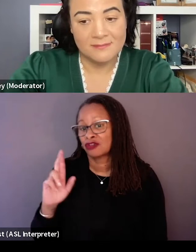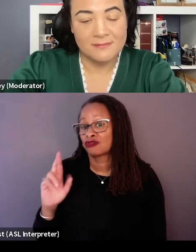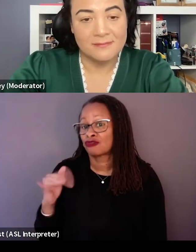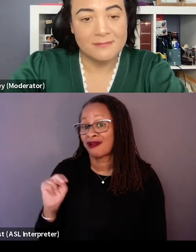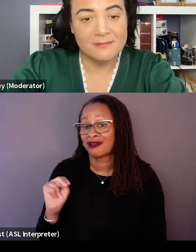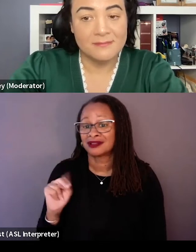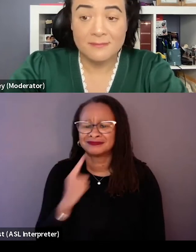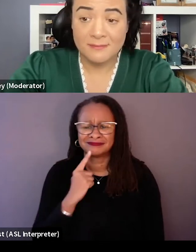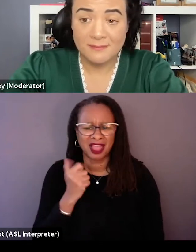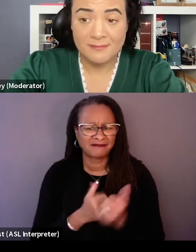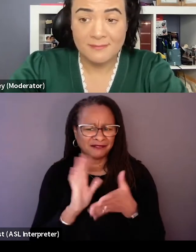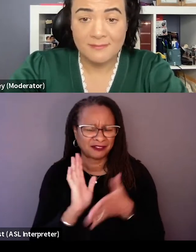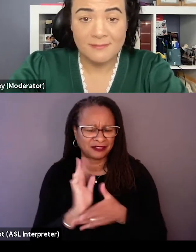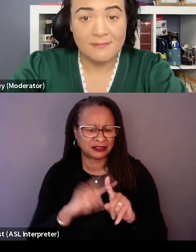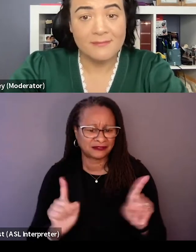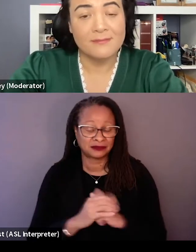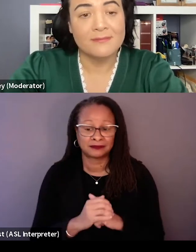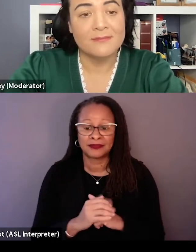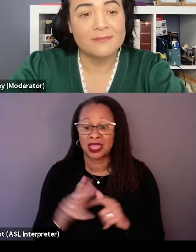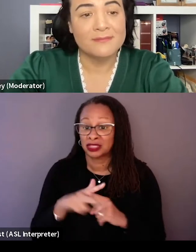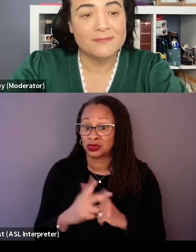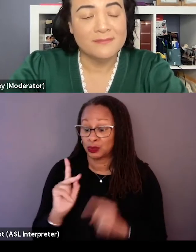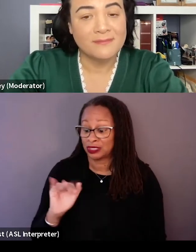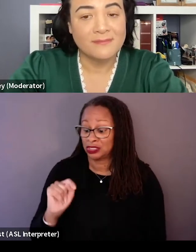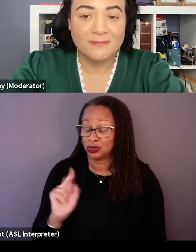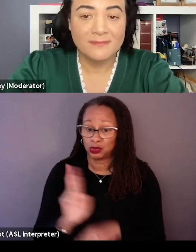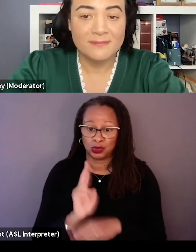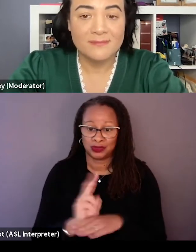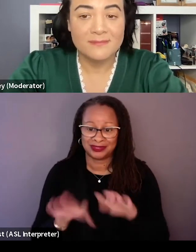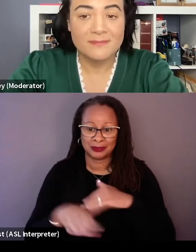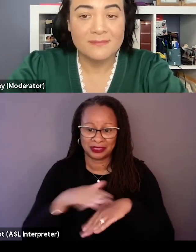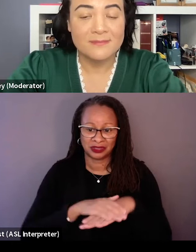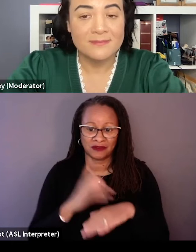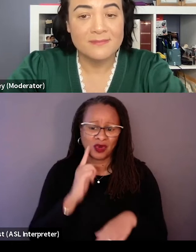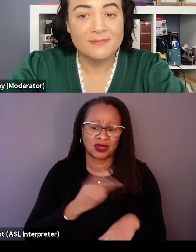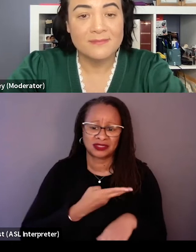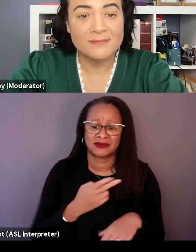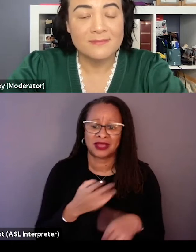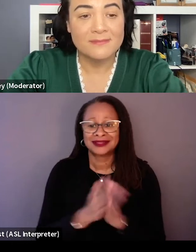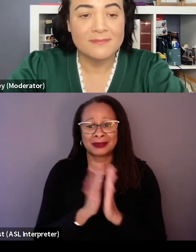and the toolkit that you use is based on, at least for us, like the demands of that story.